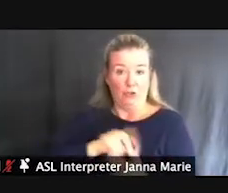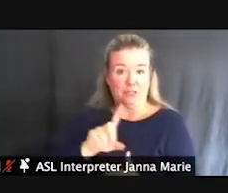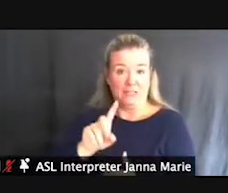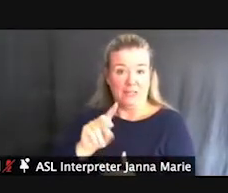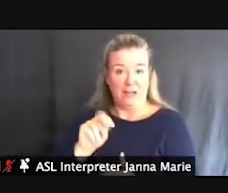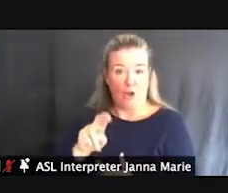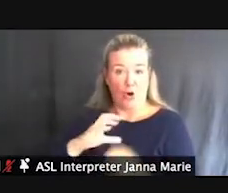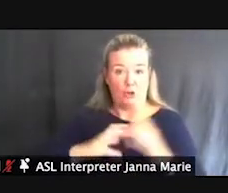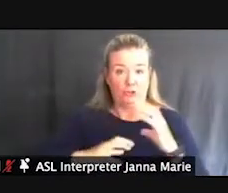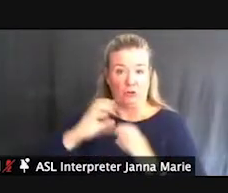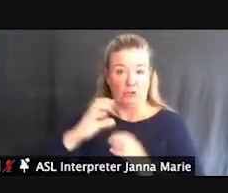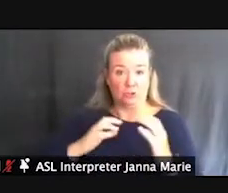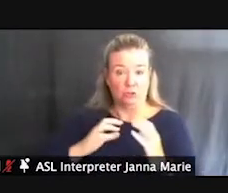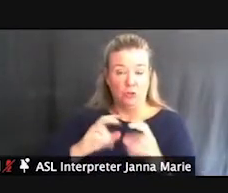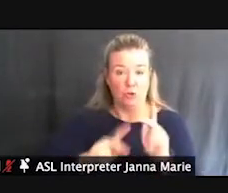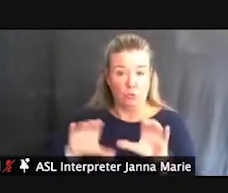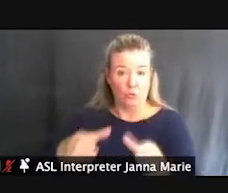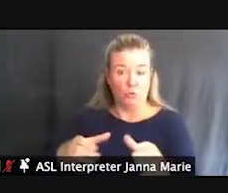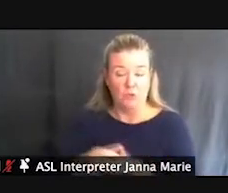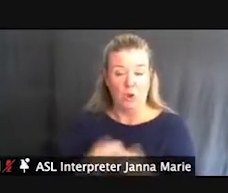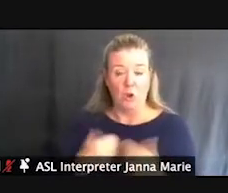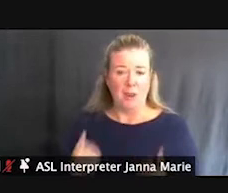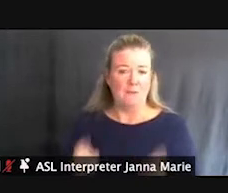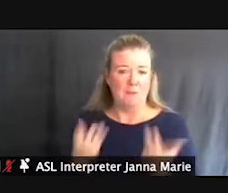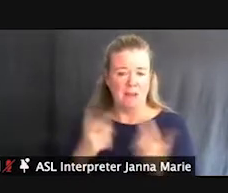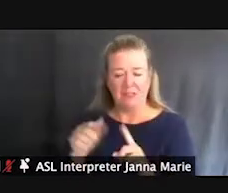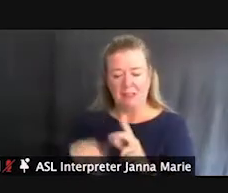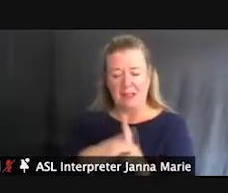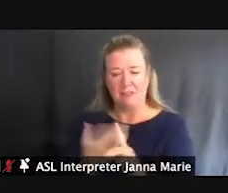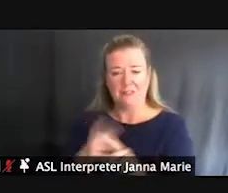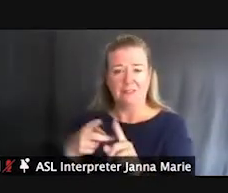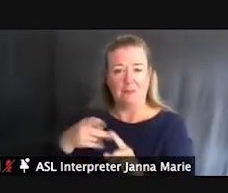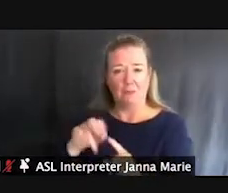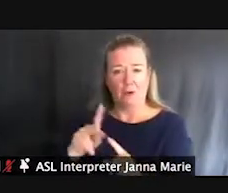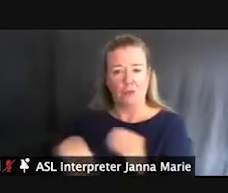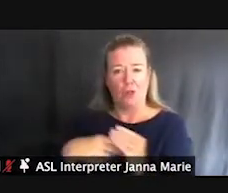And we have a number of these type of mechanisms at different parks around the state. So, they get a lot of great use.